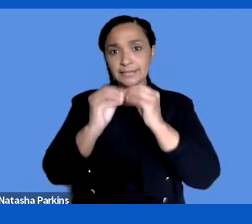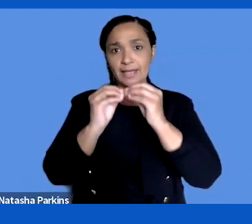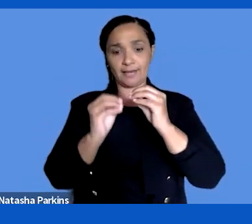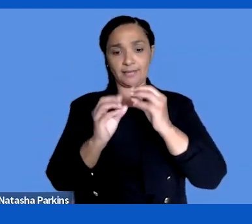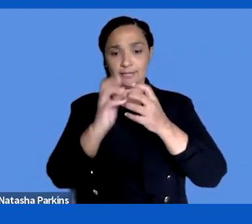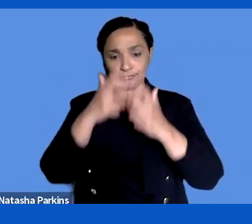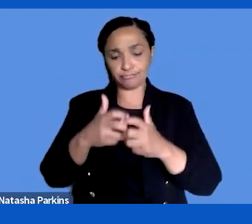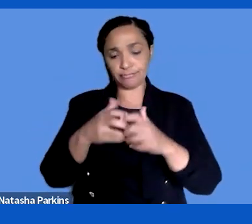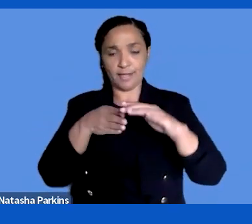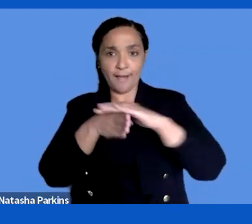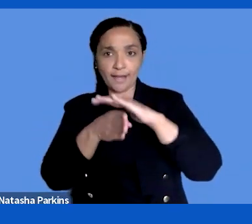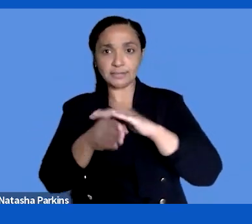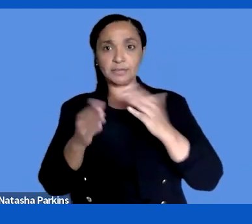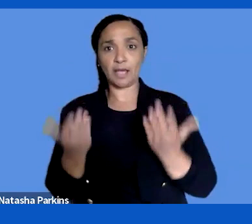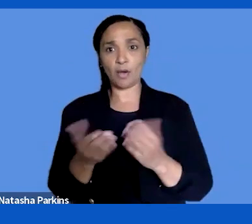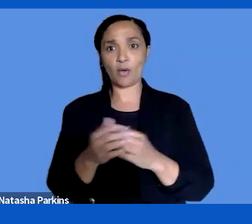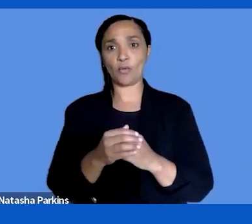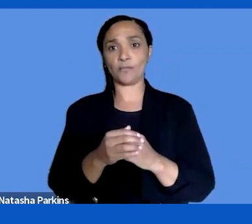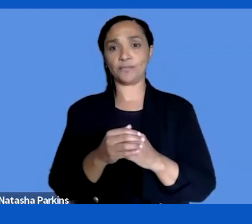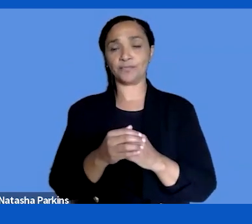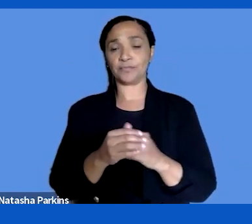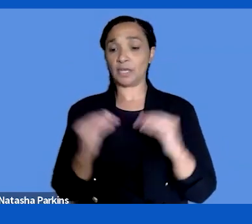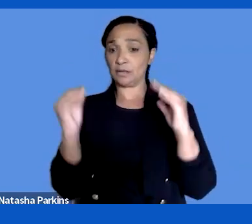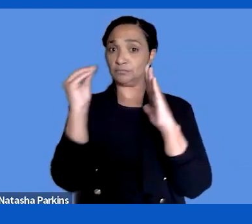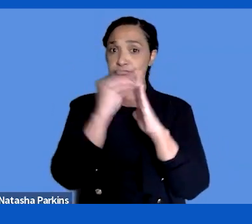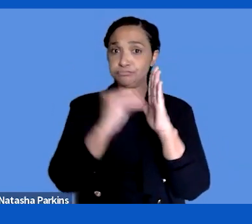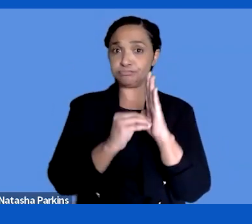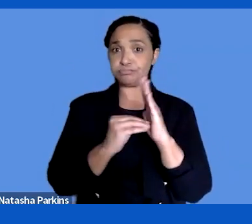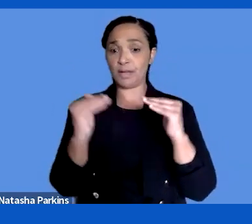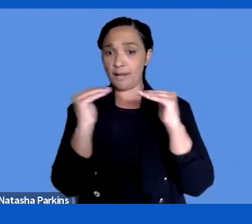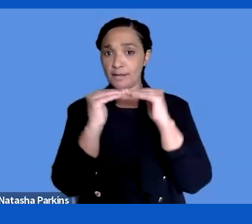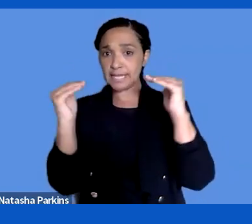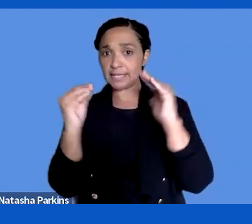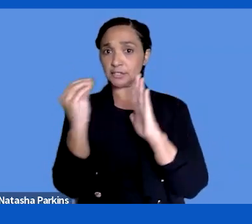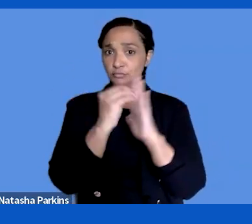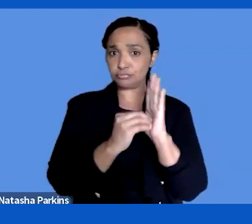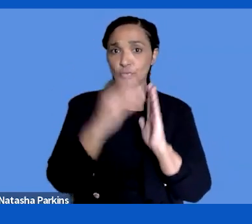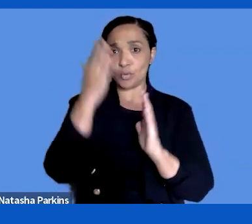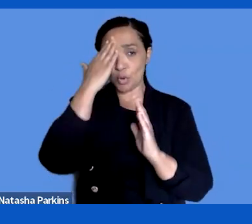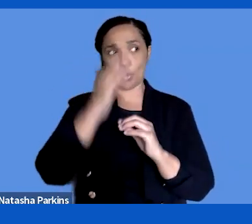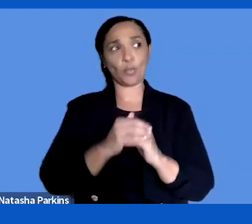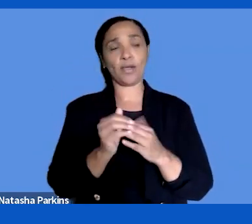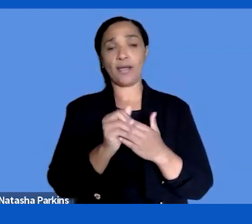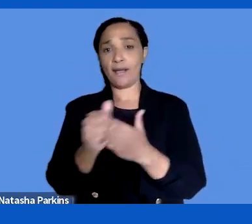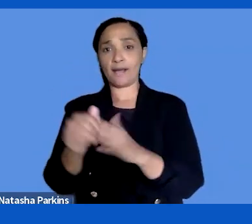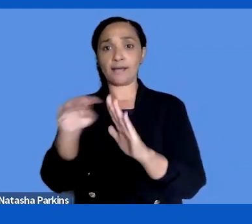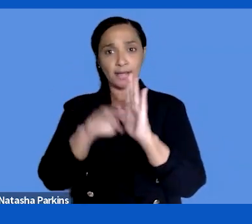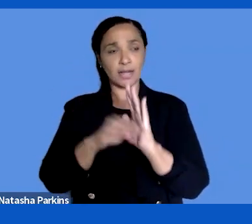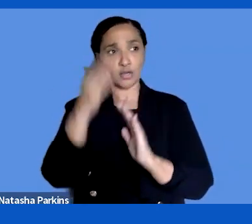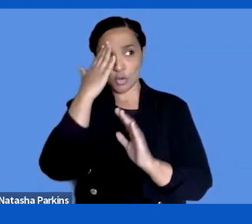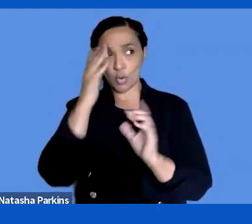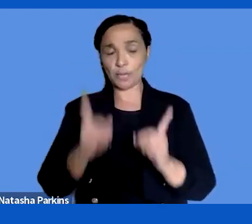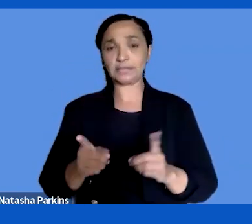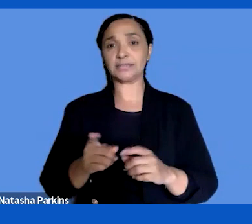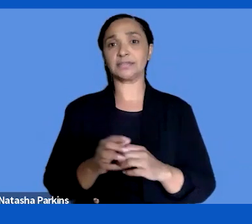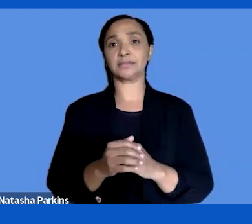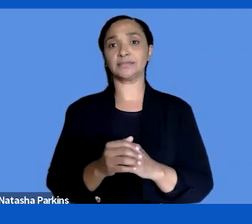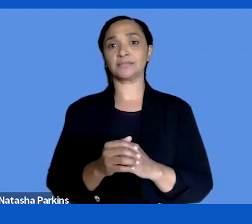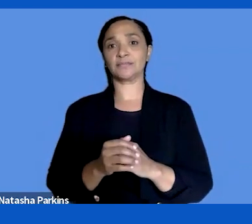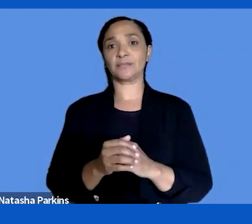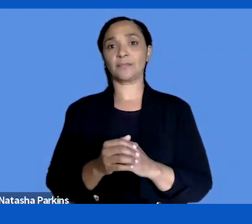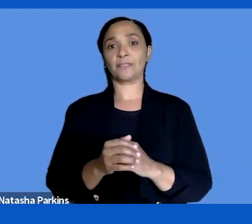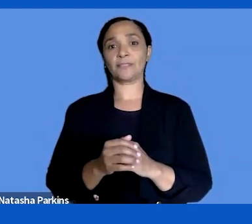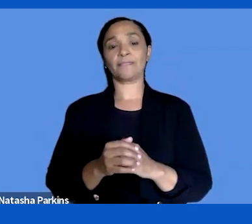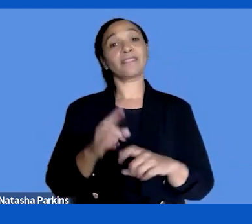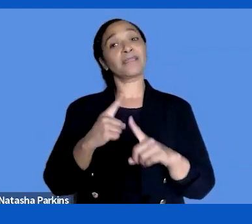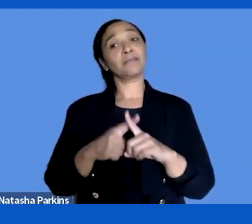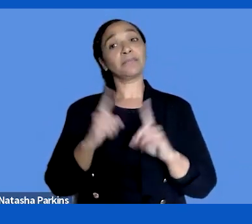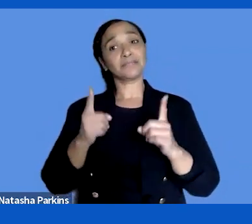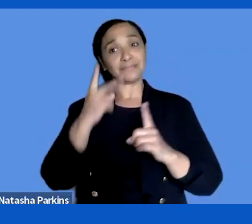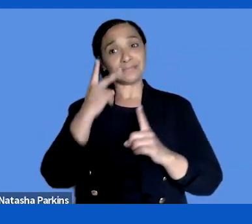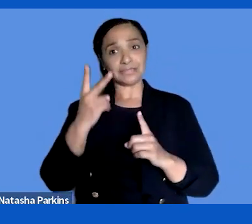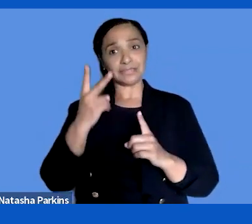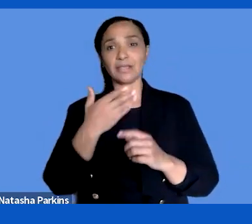know the guidelines, what they need to do. And also making the Best Practices is more